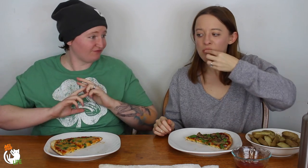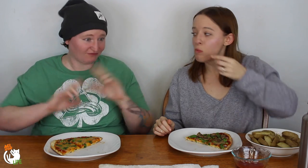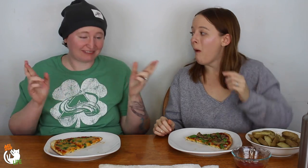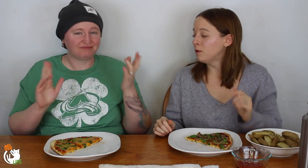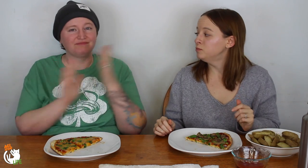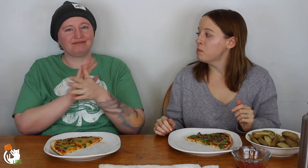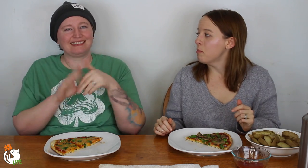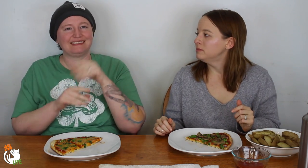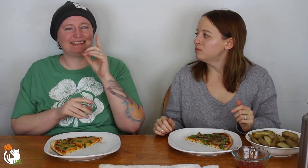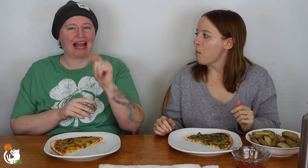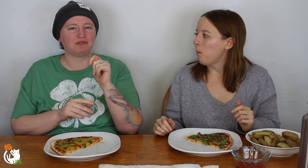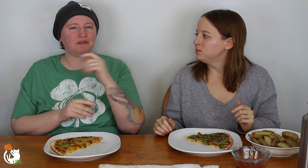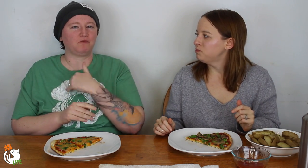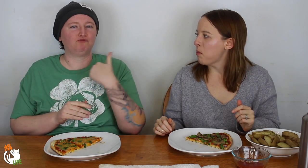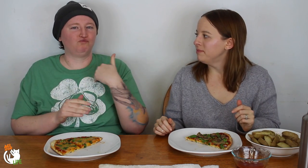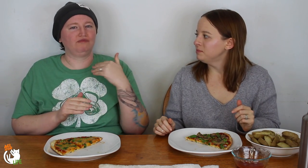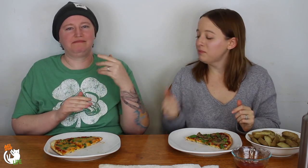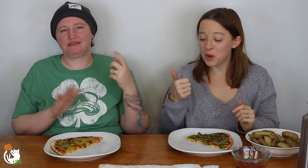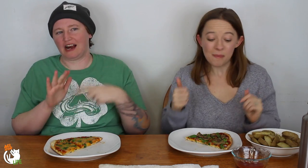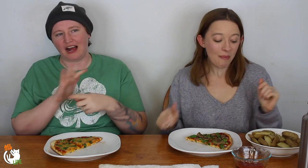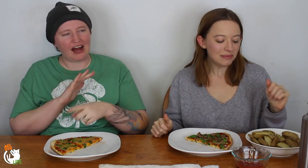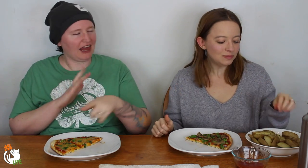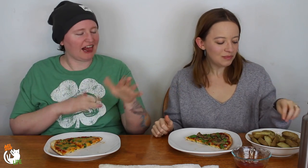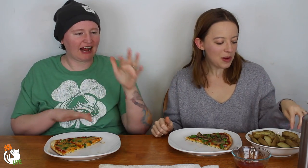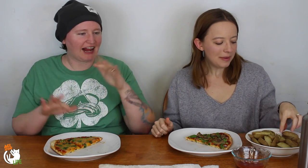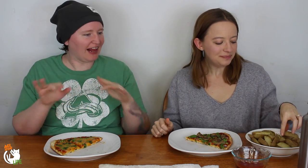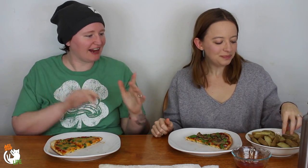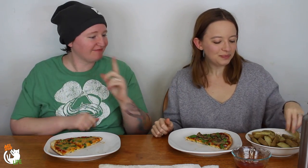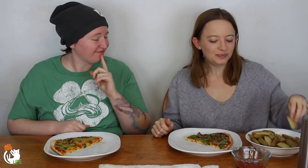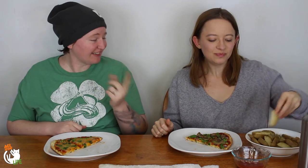Then once we were ready, we headed to downtown Toronto to kind of explore.